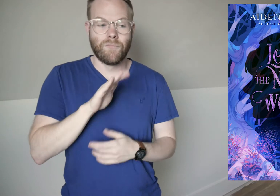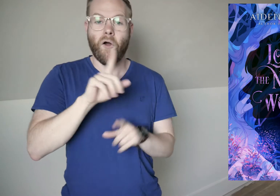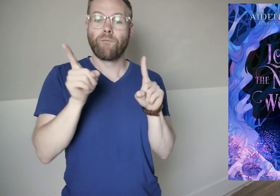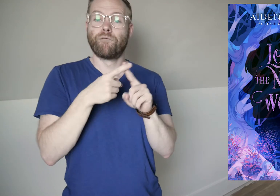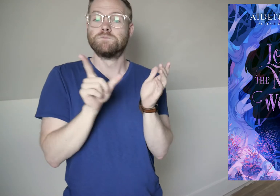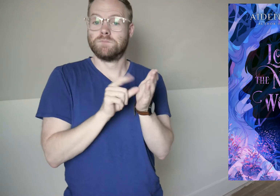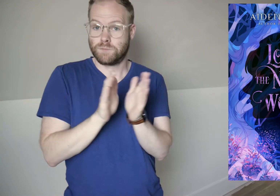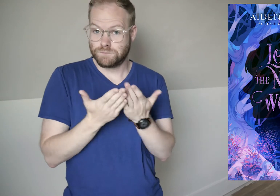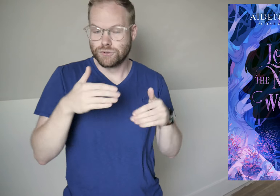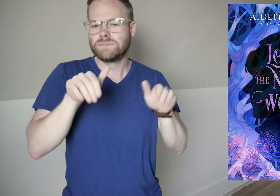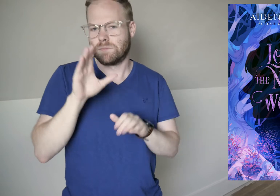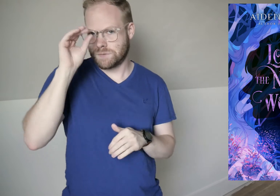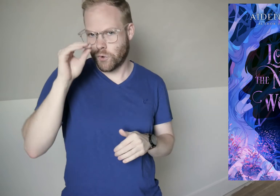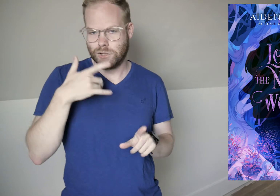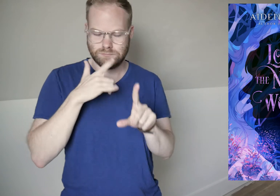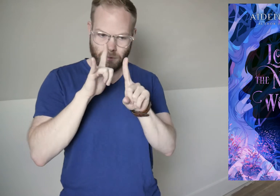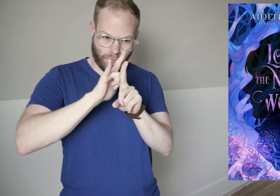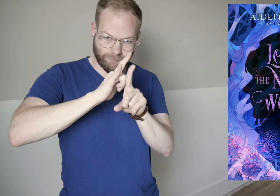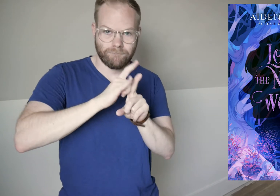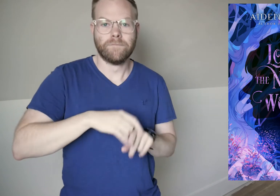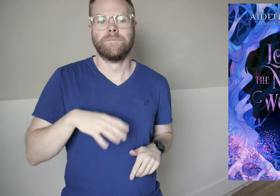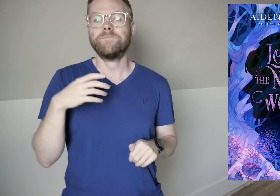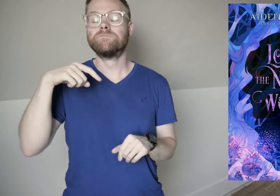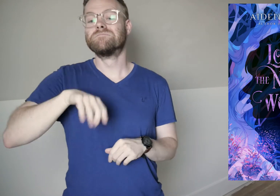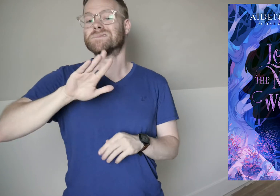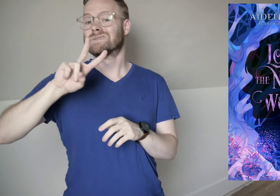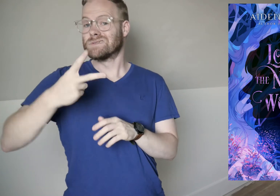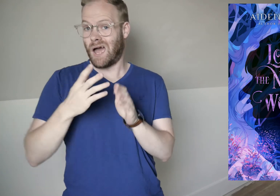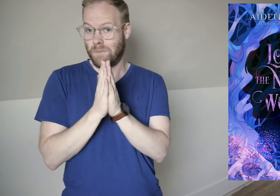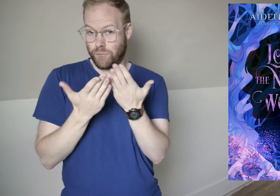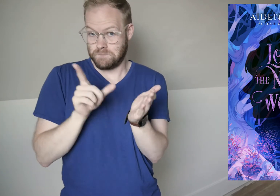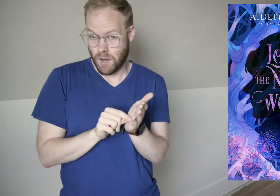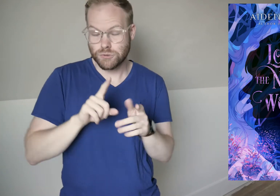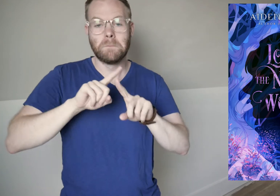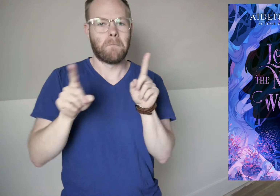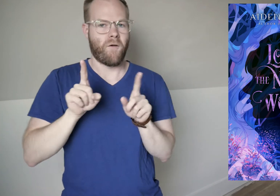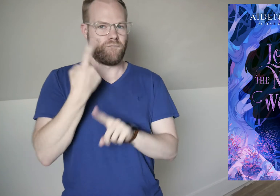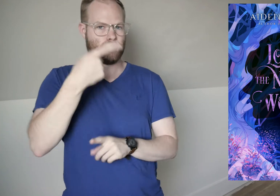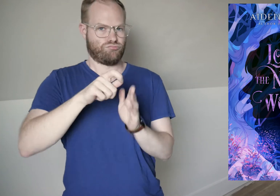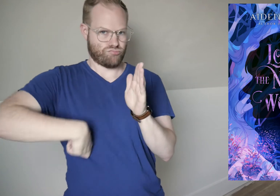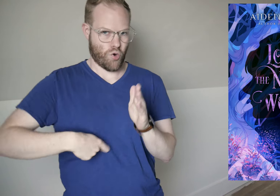Their first published book is Cemetery Boys, and I absolutely loved that. This is their second book published, but the first one they wrote.